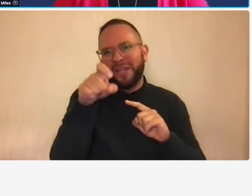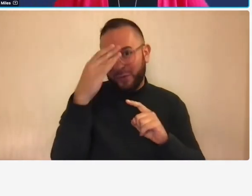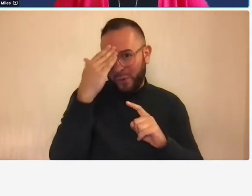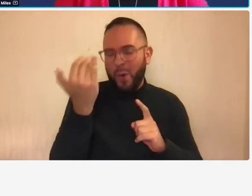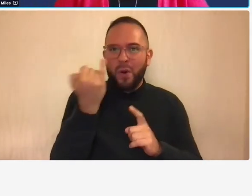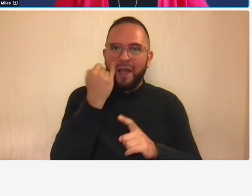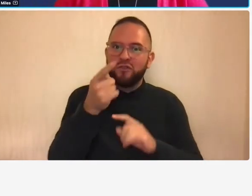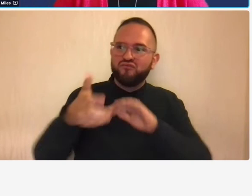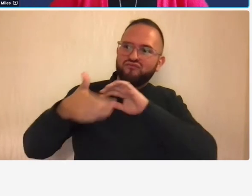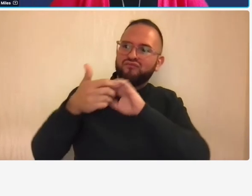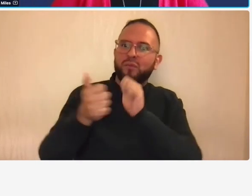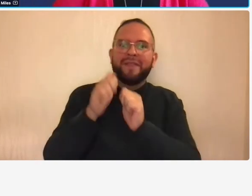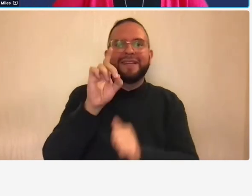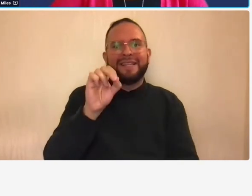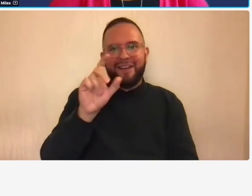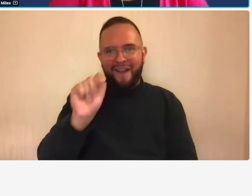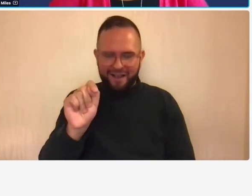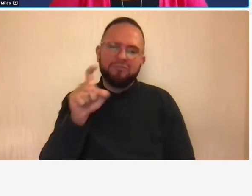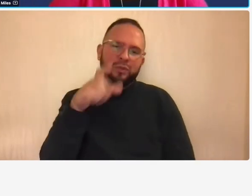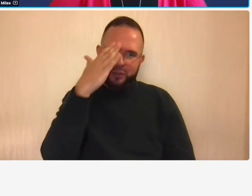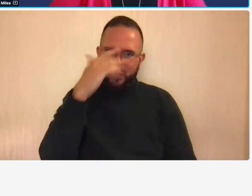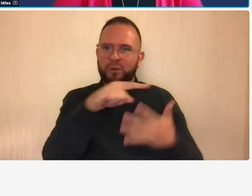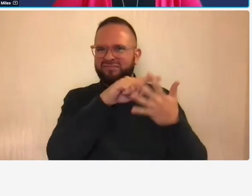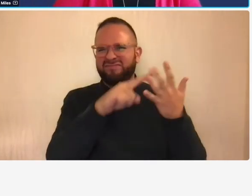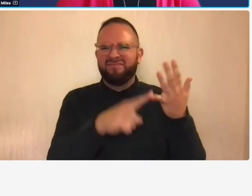the next thing we're going to talk about is we're going to talk about the safe harbor rate policy